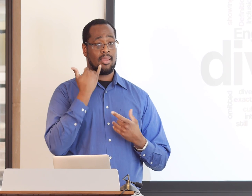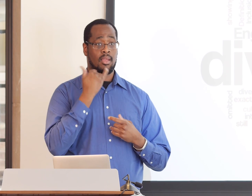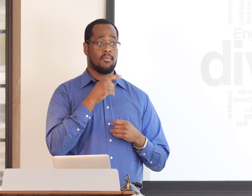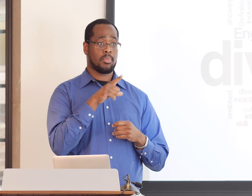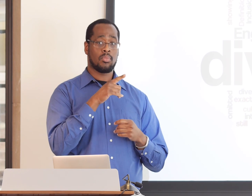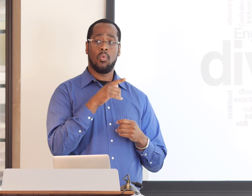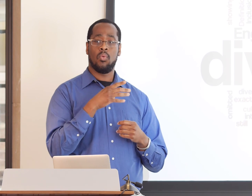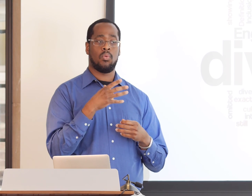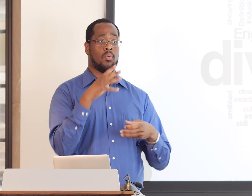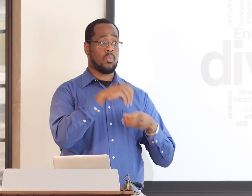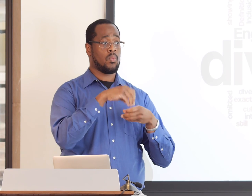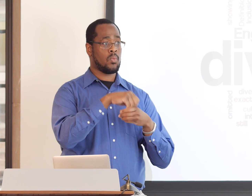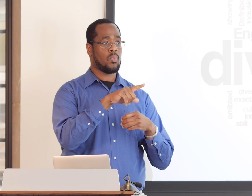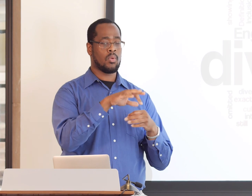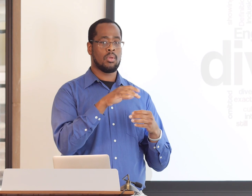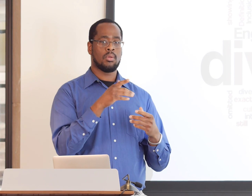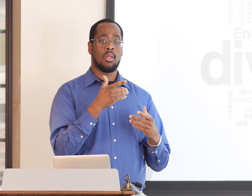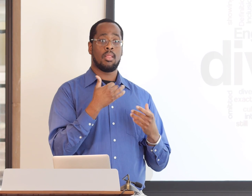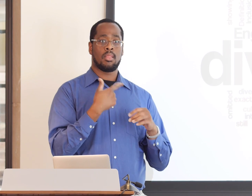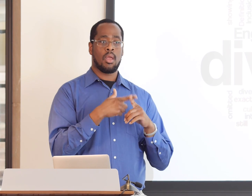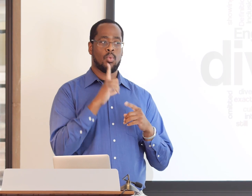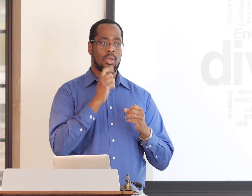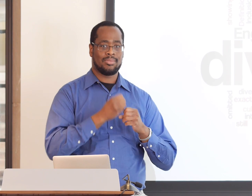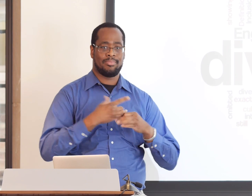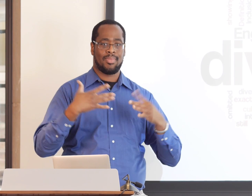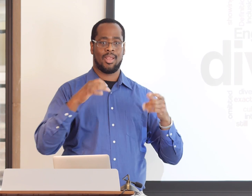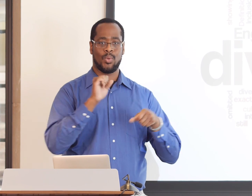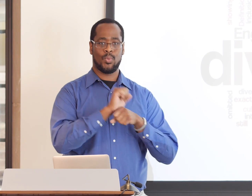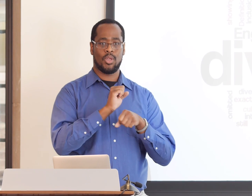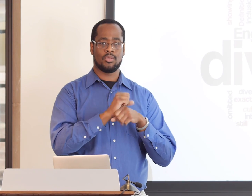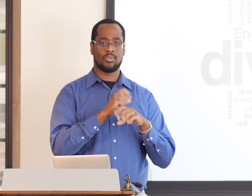and I can't assume that they'll continue this research.